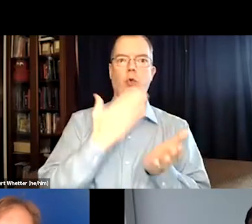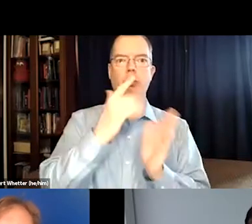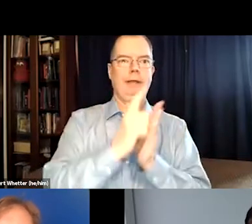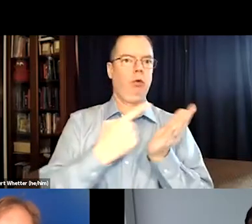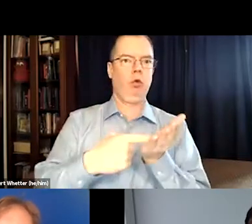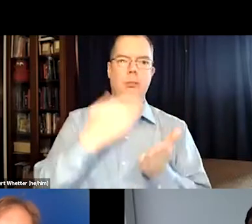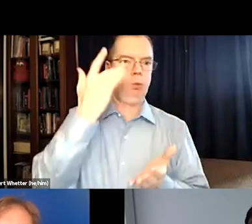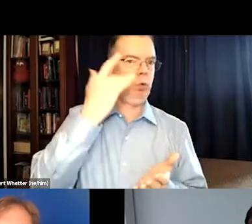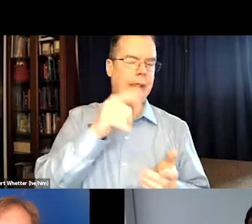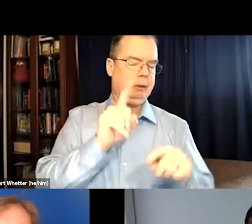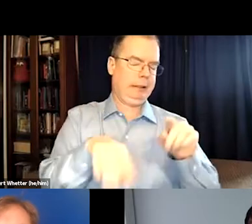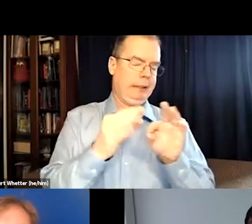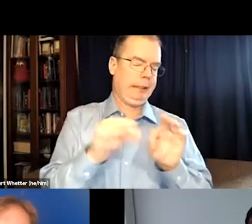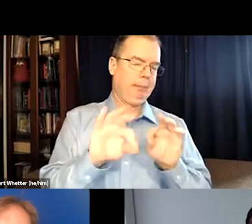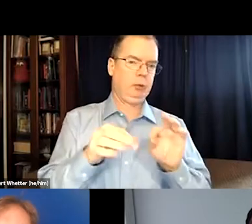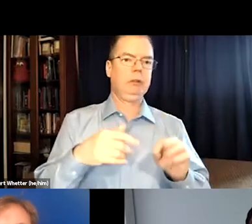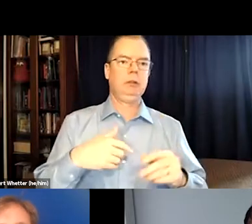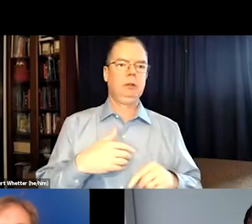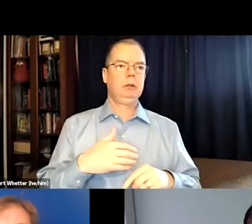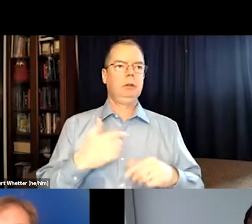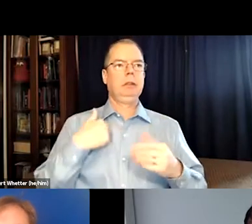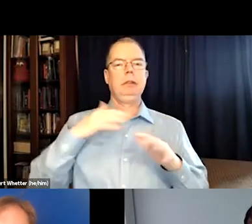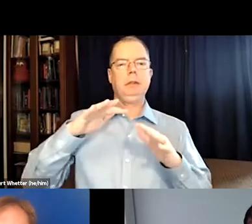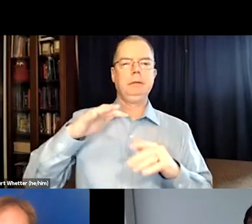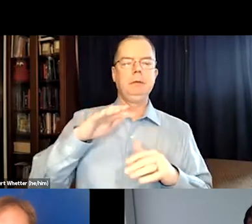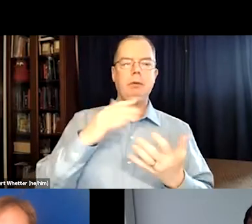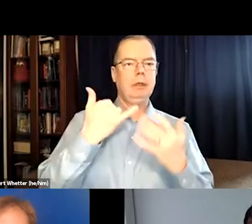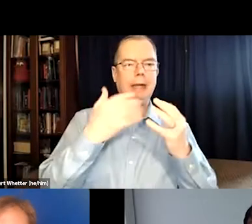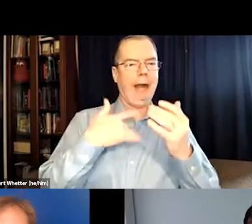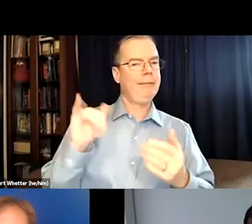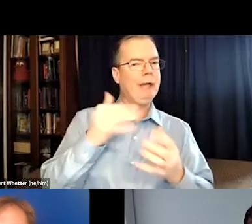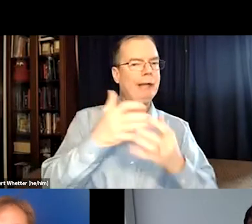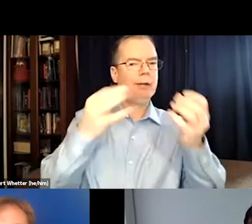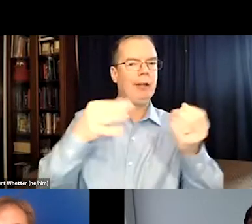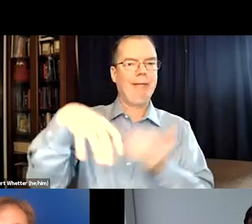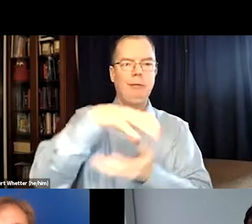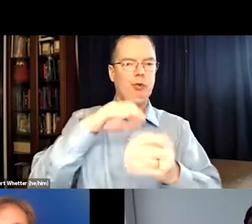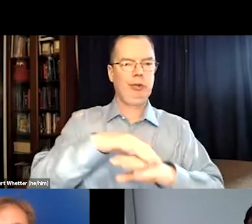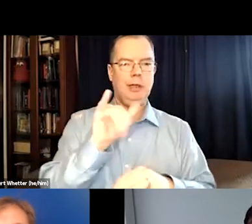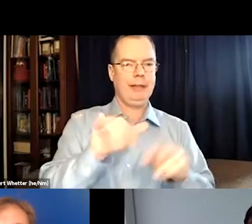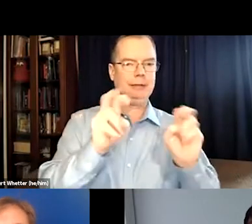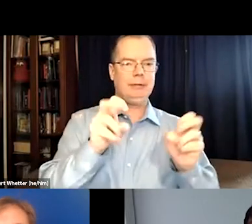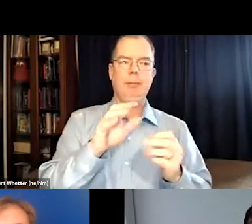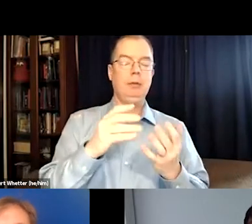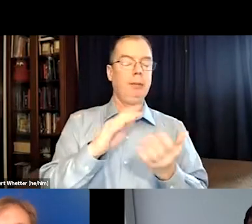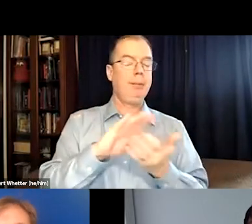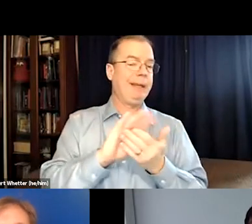evidence based legal arguments as to why they can't caption song lyrics. And so now I feel like there was a lot